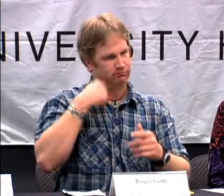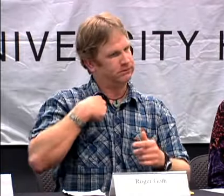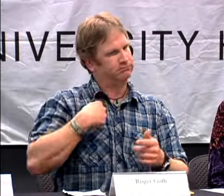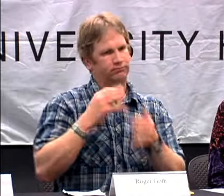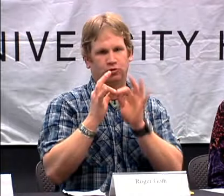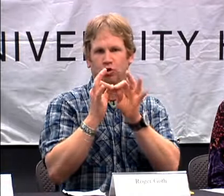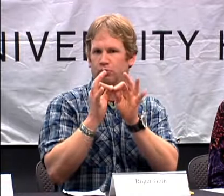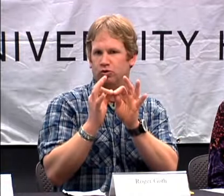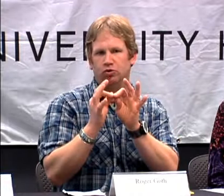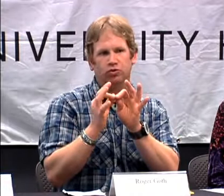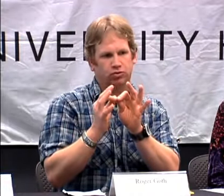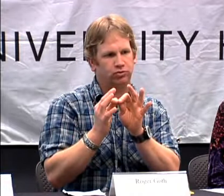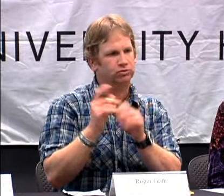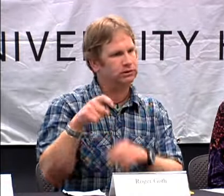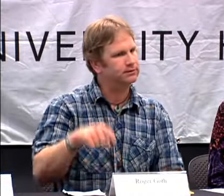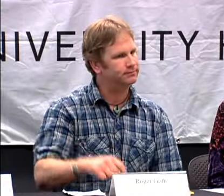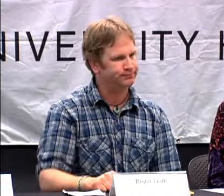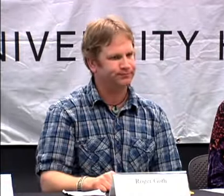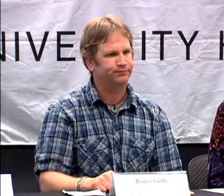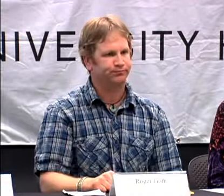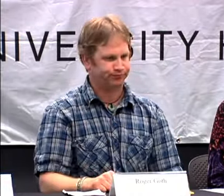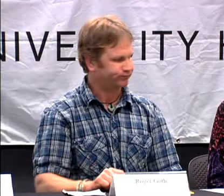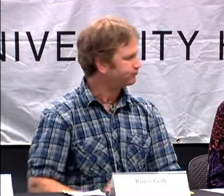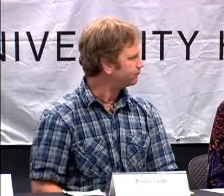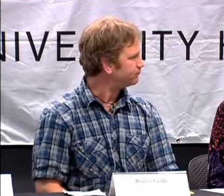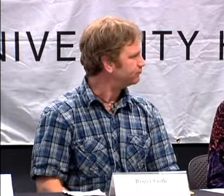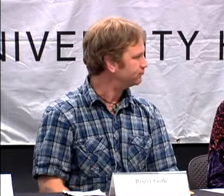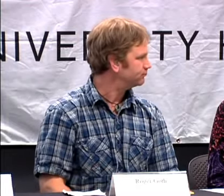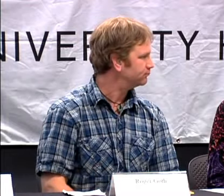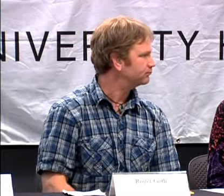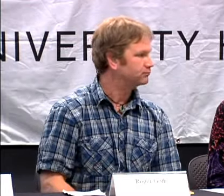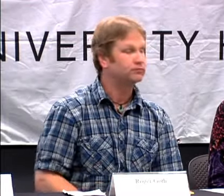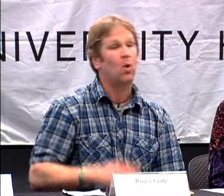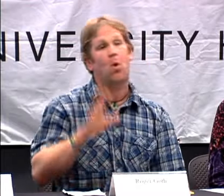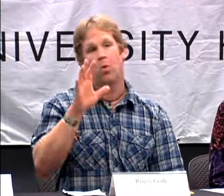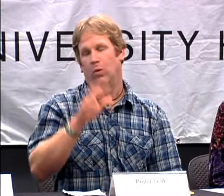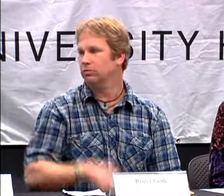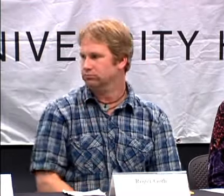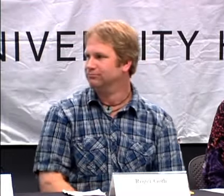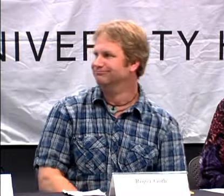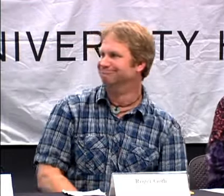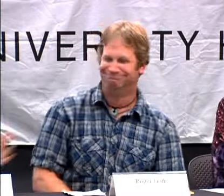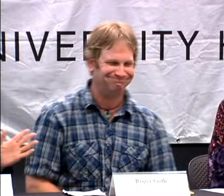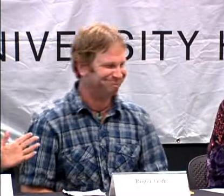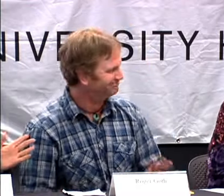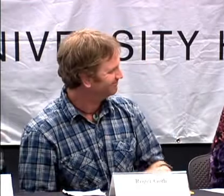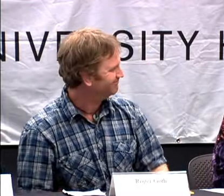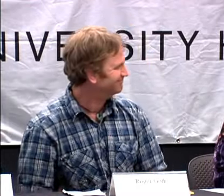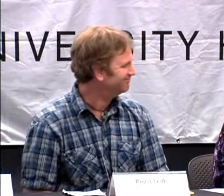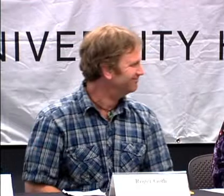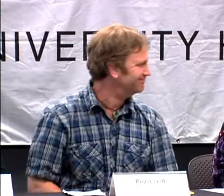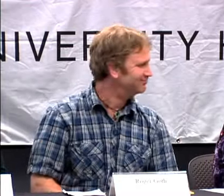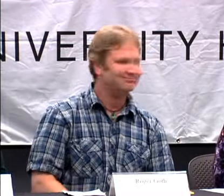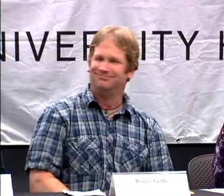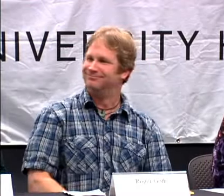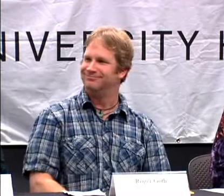AND I WOULD DROP OUT AND COME BACK. AND REALLY FOR ME IT WAS IMPORTANT TO HAVE AN INTERPRETER BECAUSE I DIDN'T HAVE ONE.